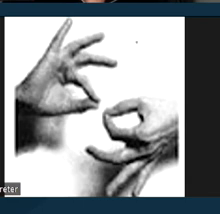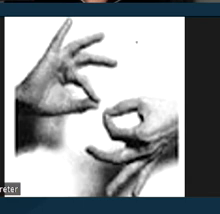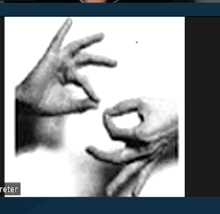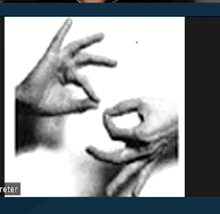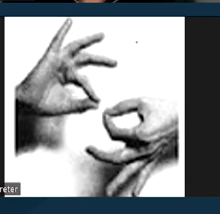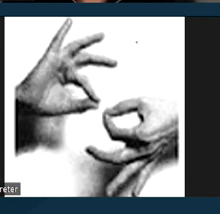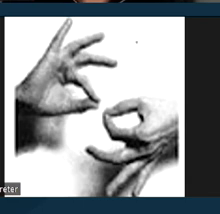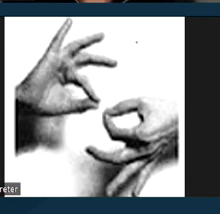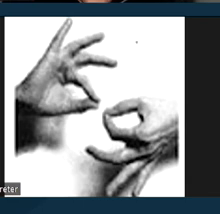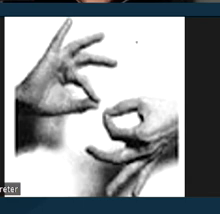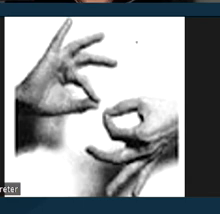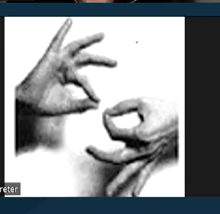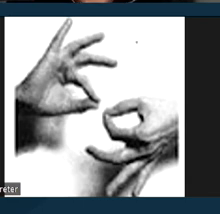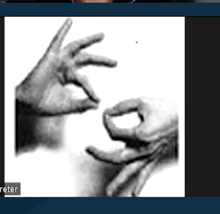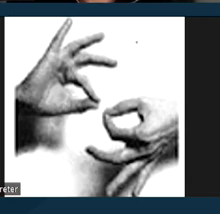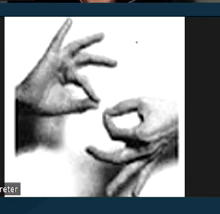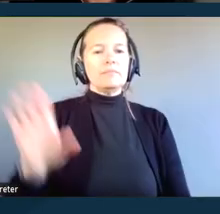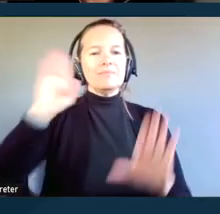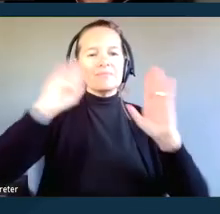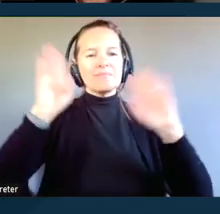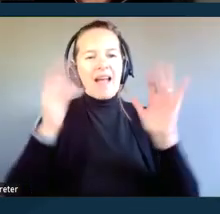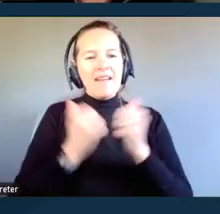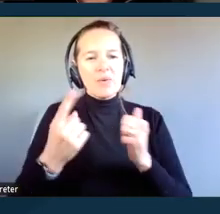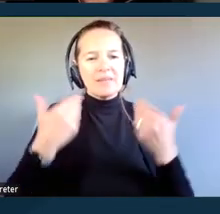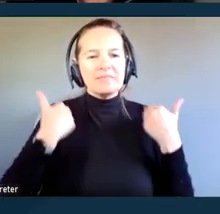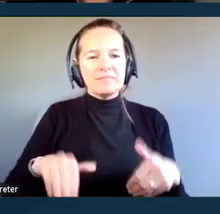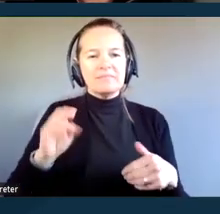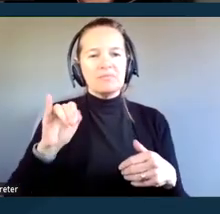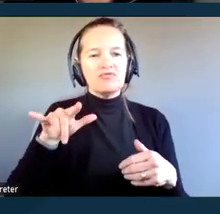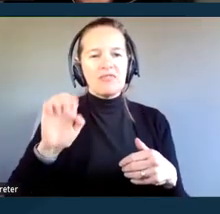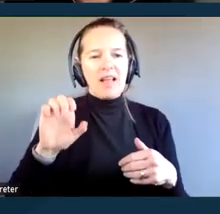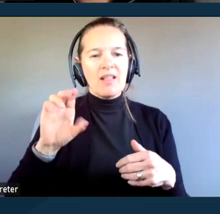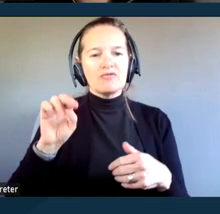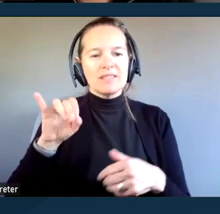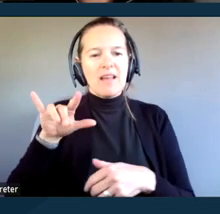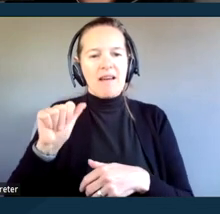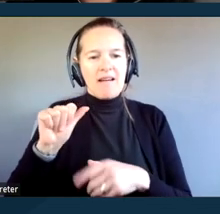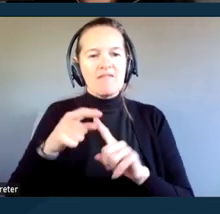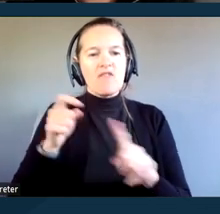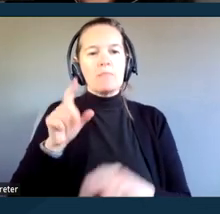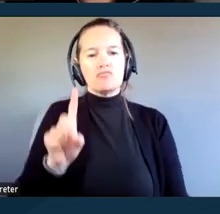Hi everyone, this is Michelle Uzeta from DREDF. I am the Deputy Legal Director